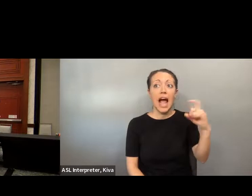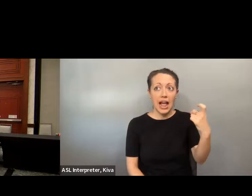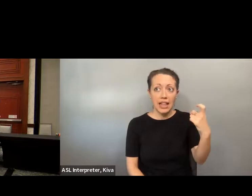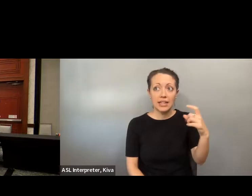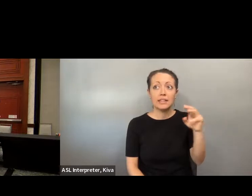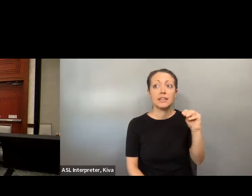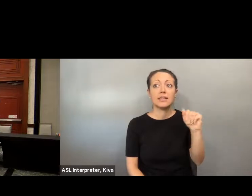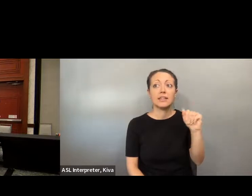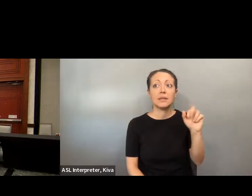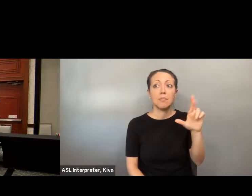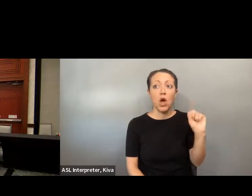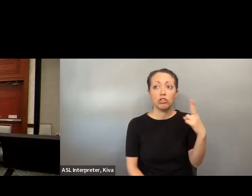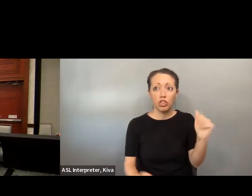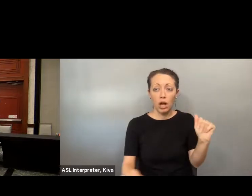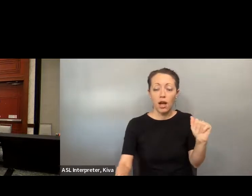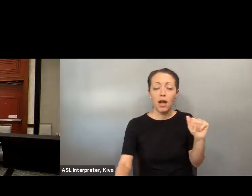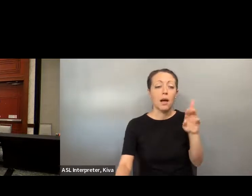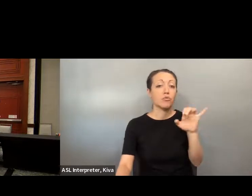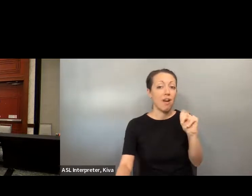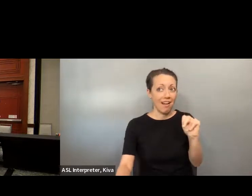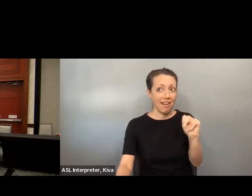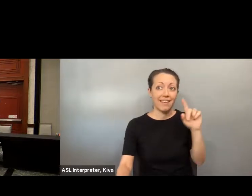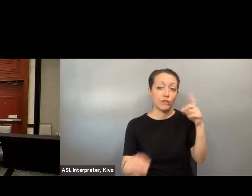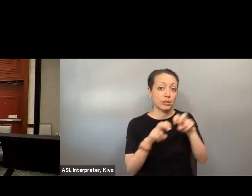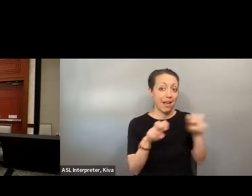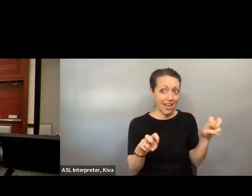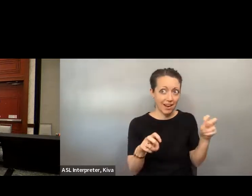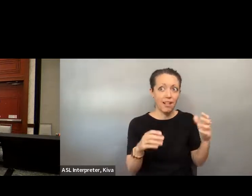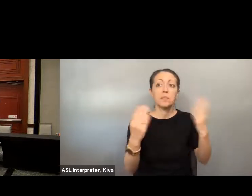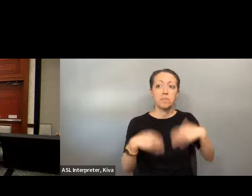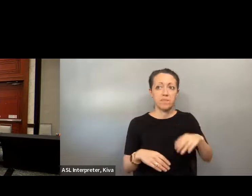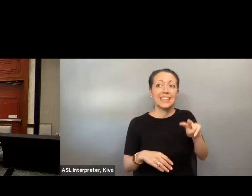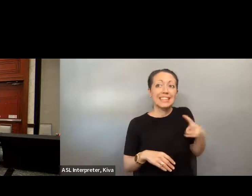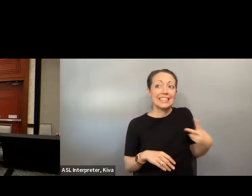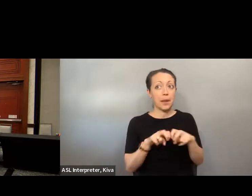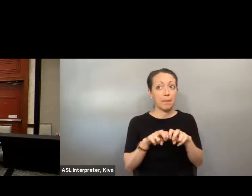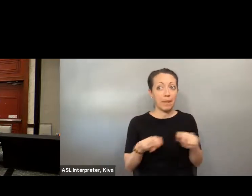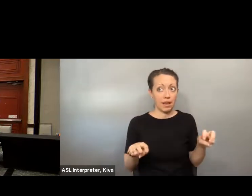the making vote by mail Erin. Awesome Marilyn, Baldwin, Doug Hall, Alex Moscow Marsha, Bacala, and Brian Finney.